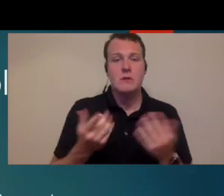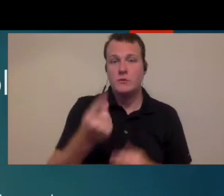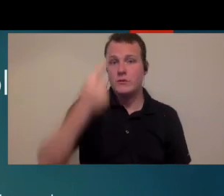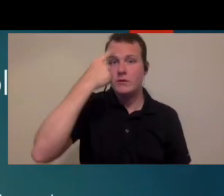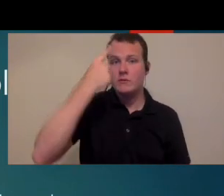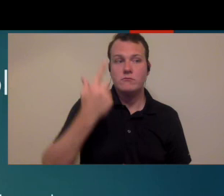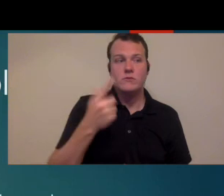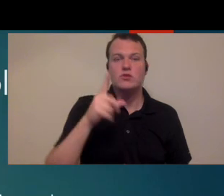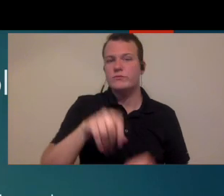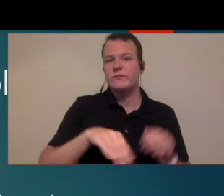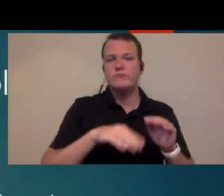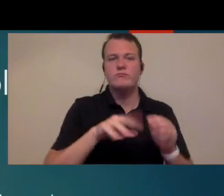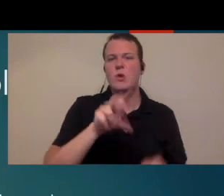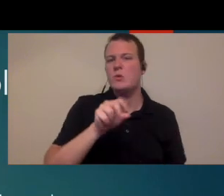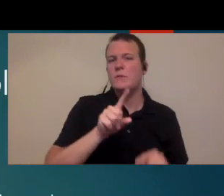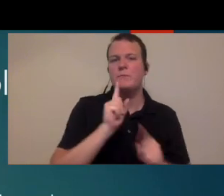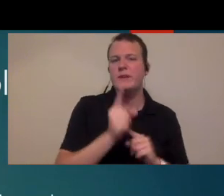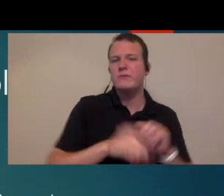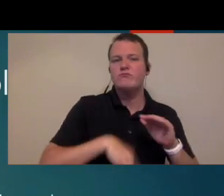to make a case that a hearing aid fitting should be done in maybe only 30